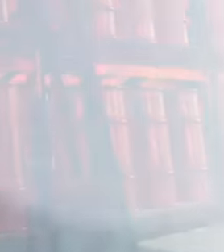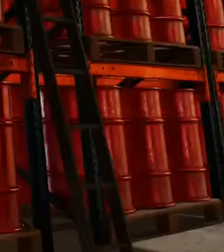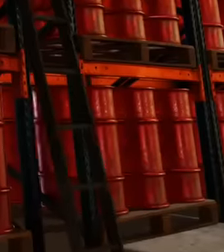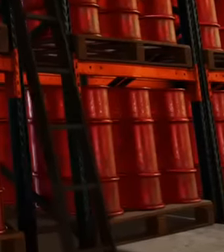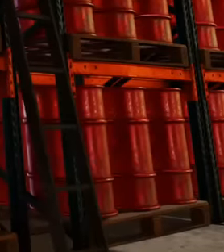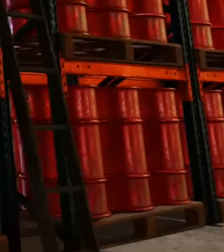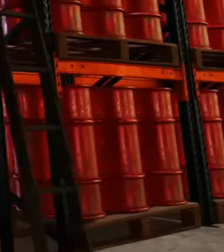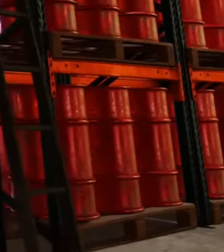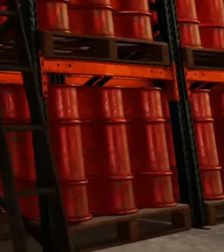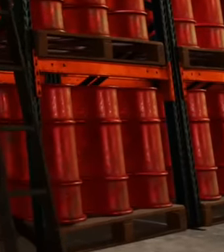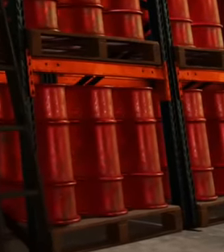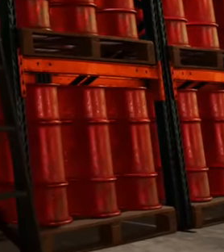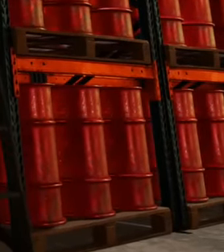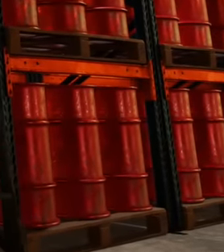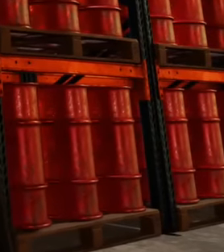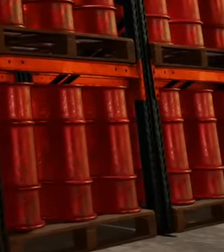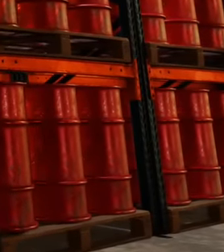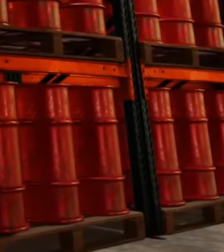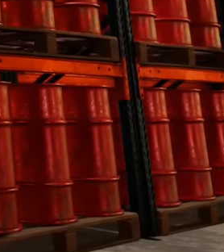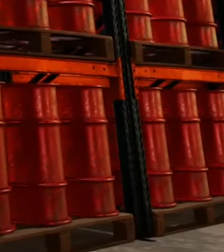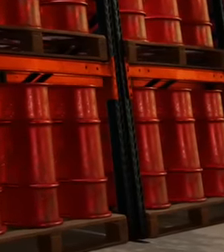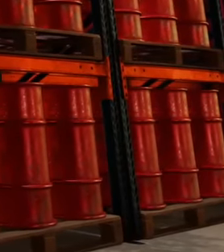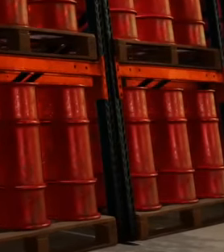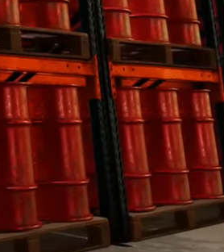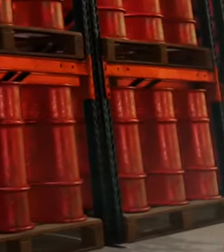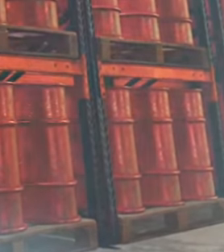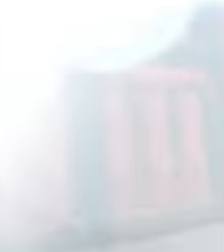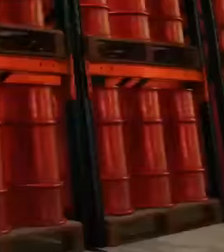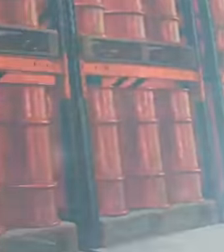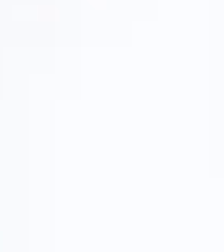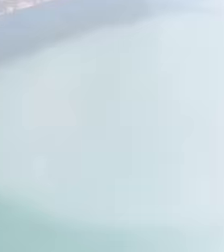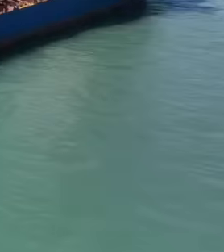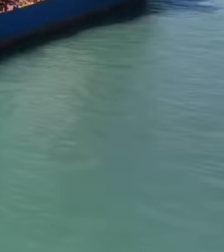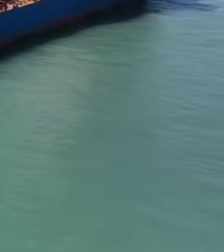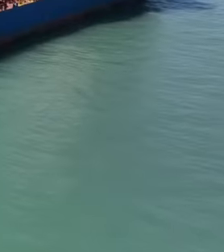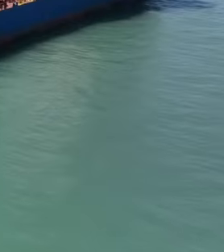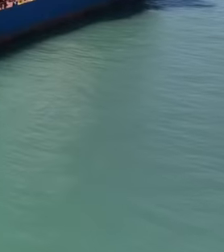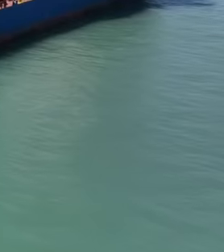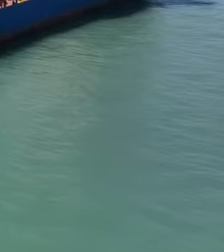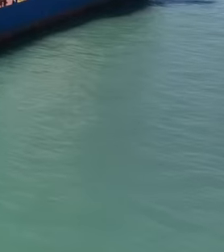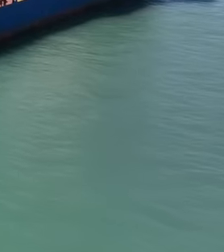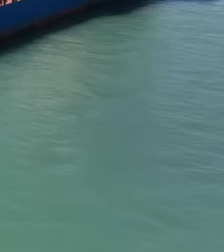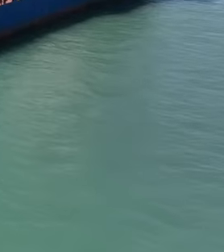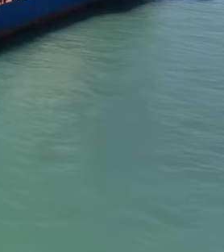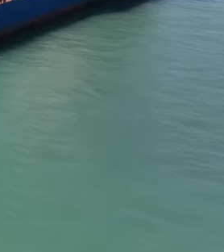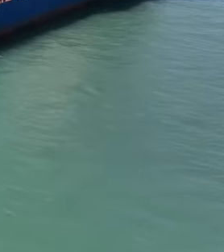the lack of fuel as a result of the lack of foreign currency to import it and to technical problems